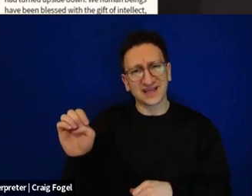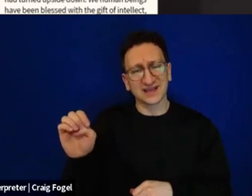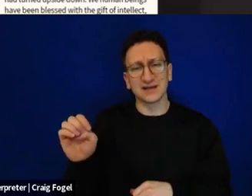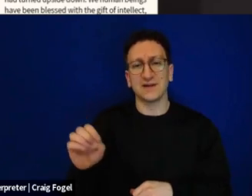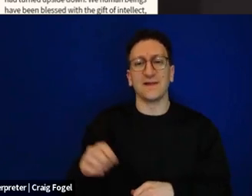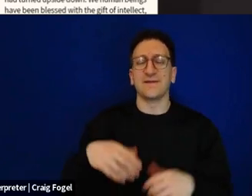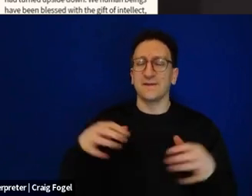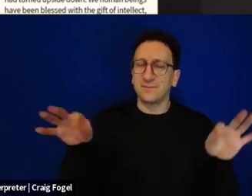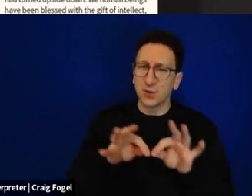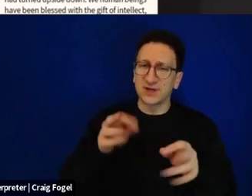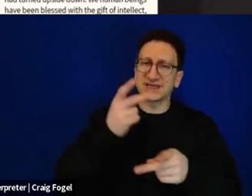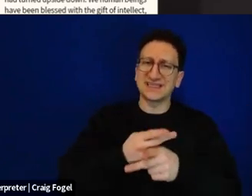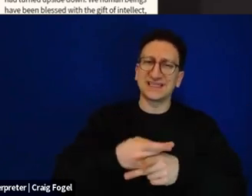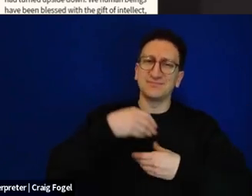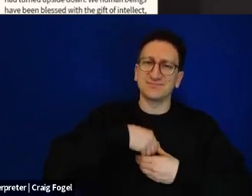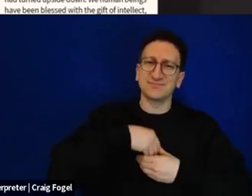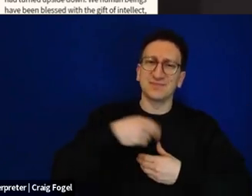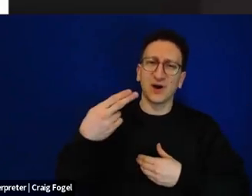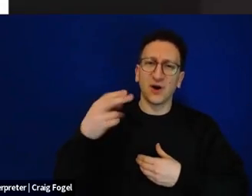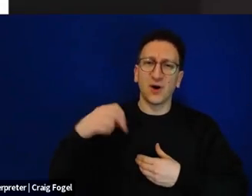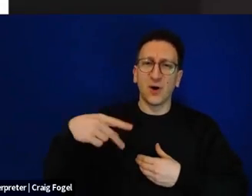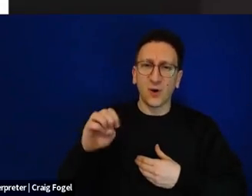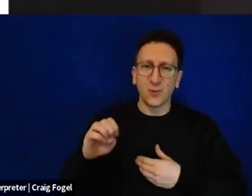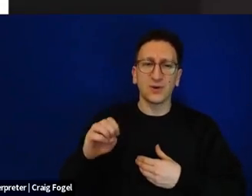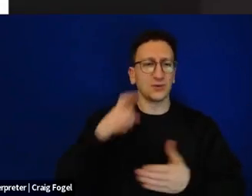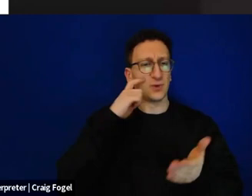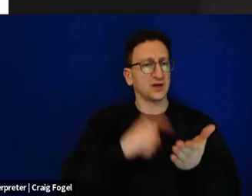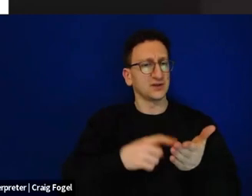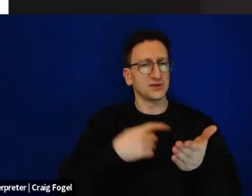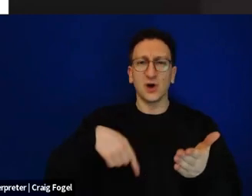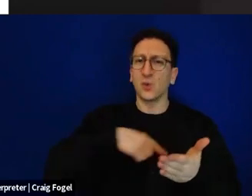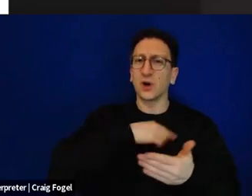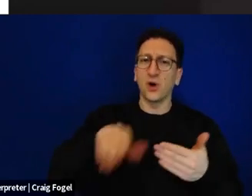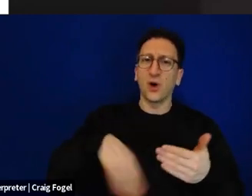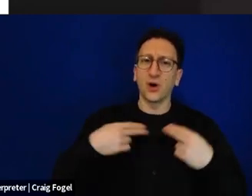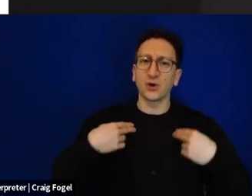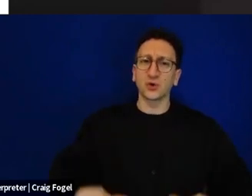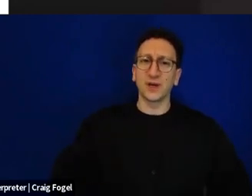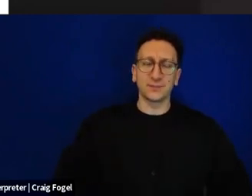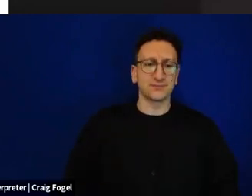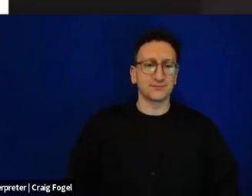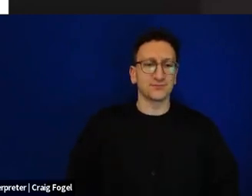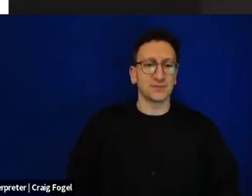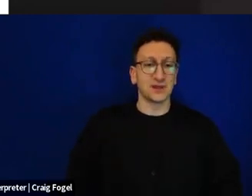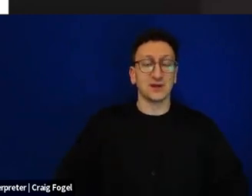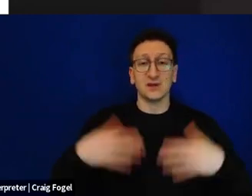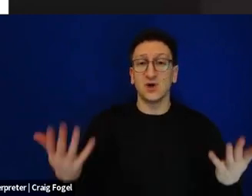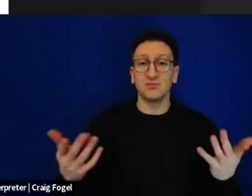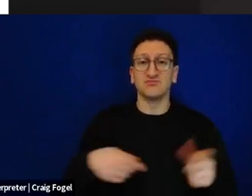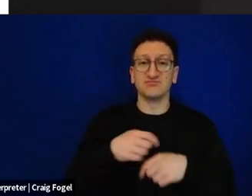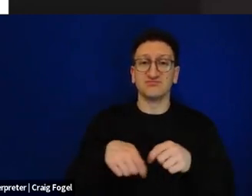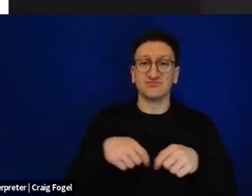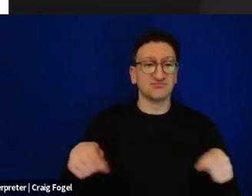the hope and we see the humanity in everyone. Which brings me to the end of this Haggadah and